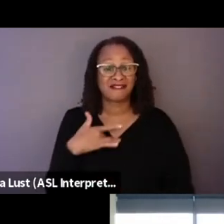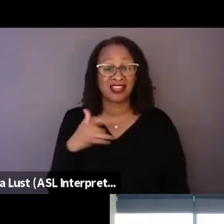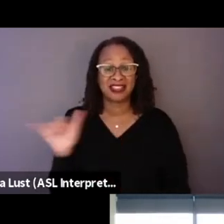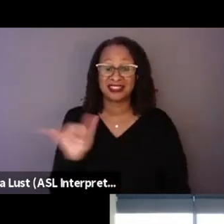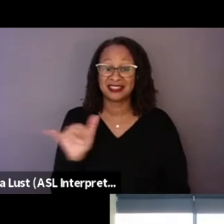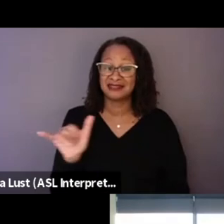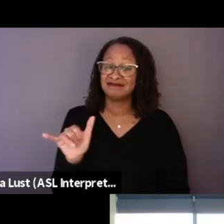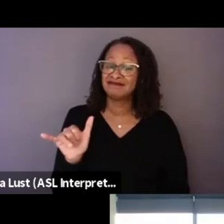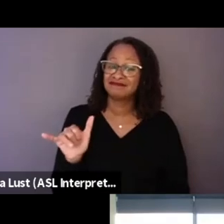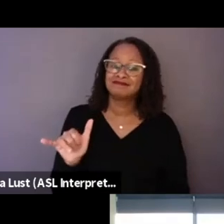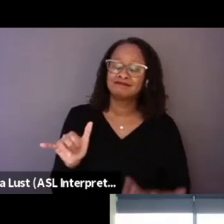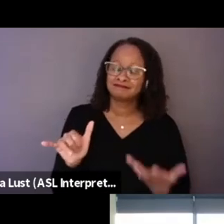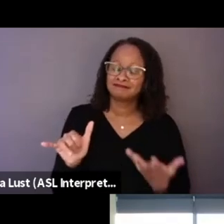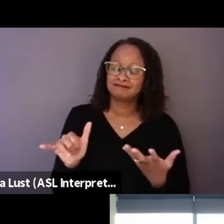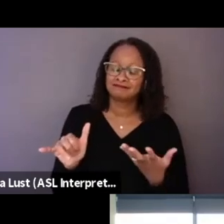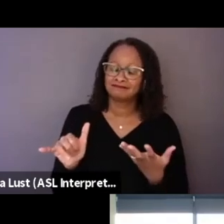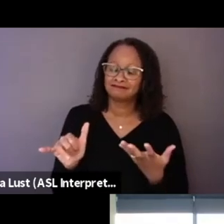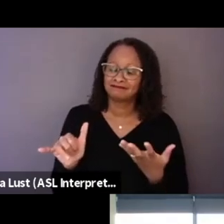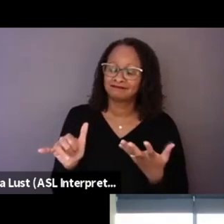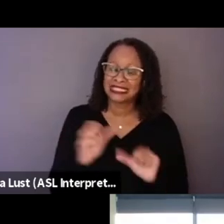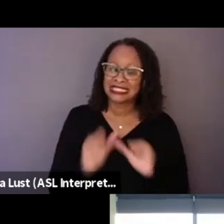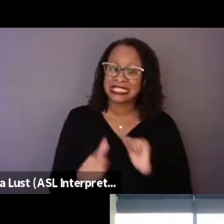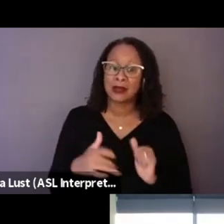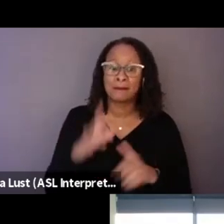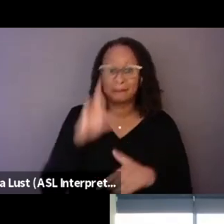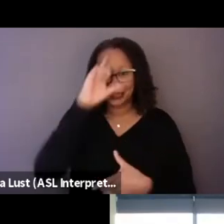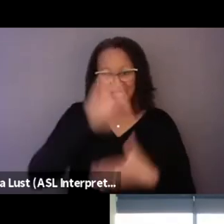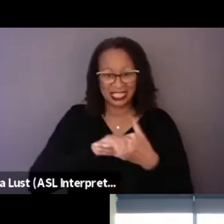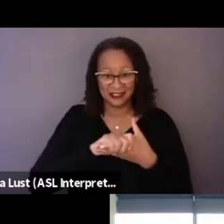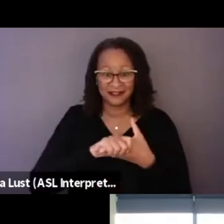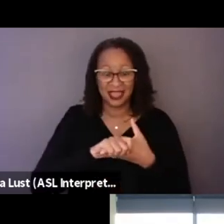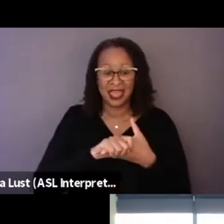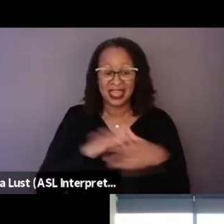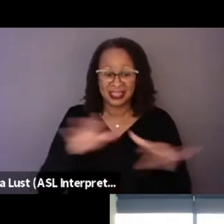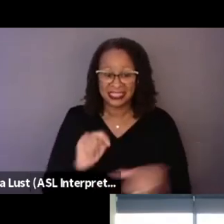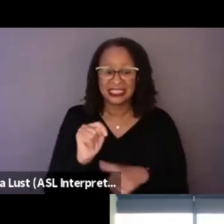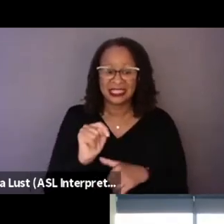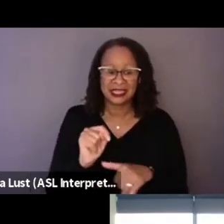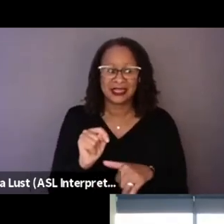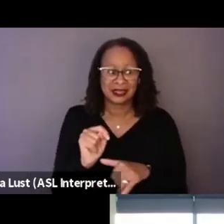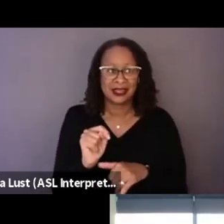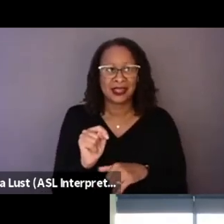that they did it in the first place, coming from the best place.